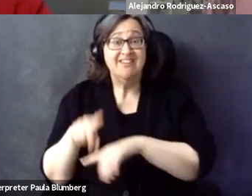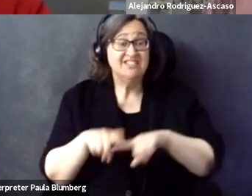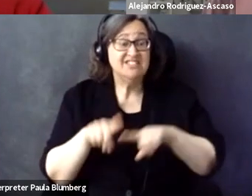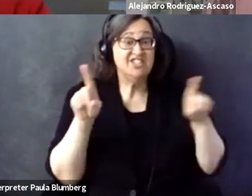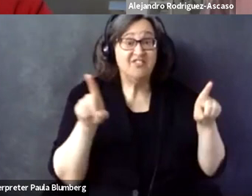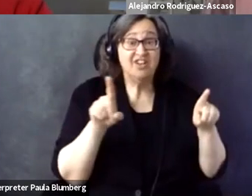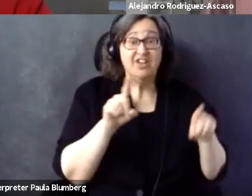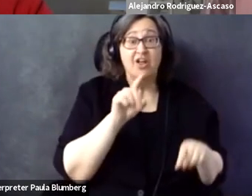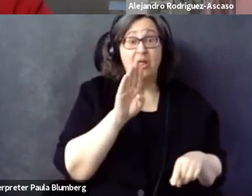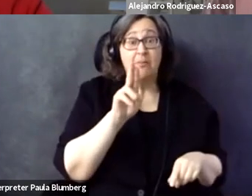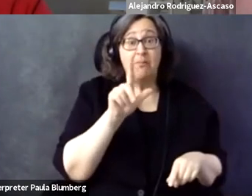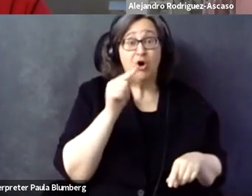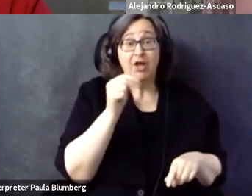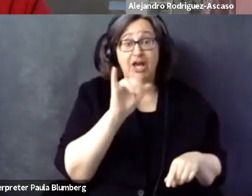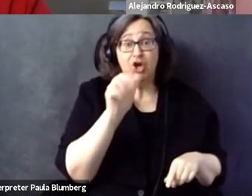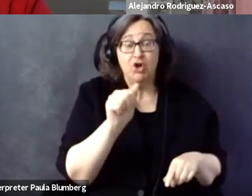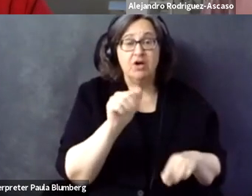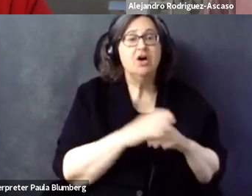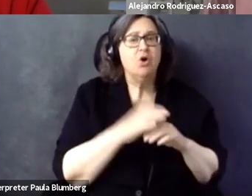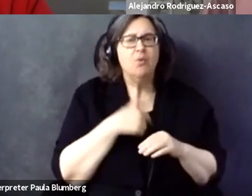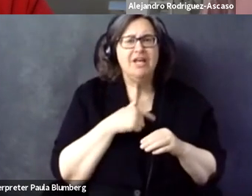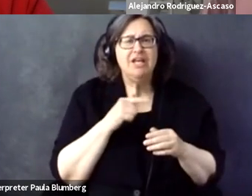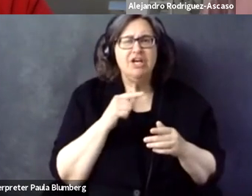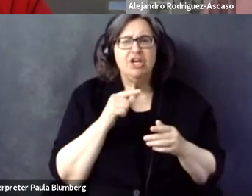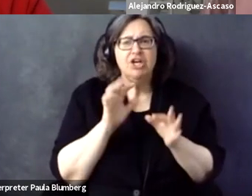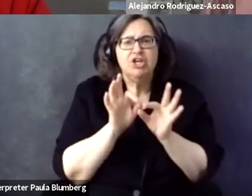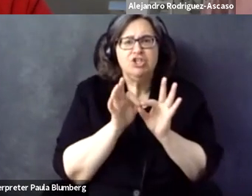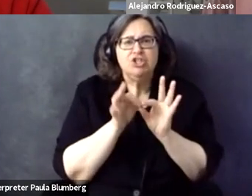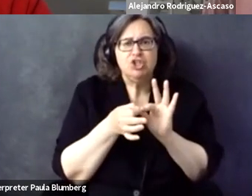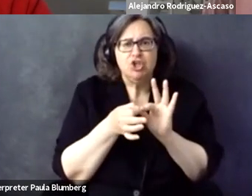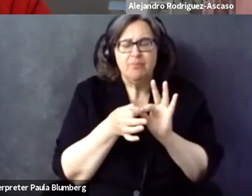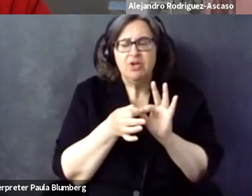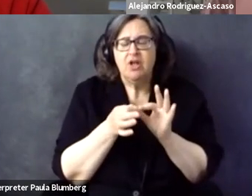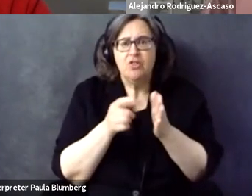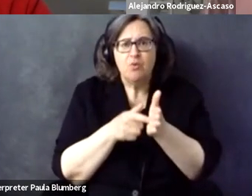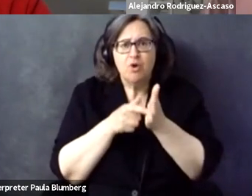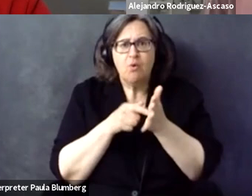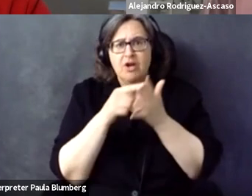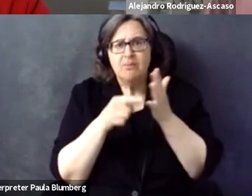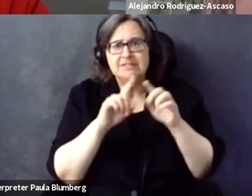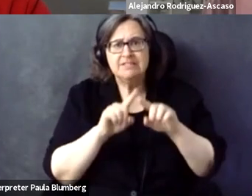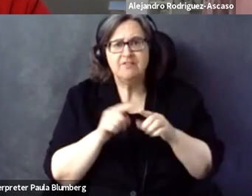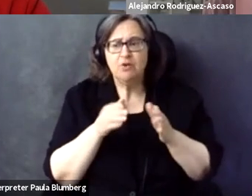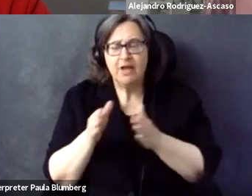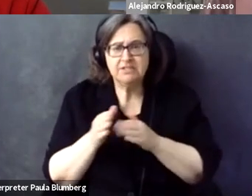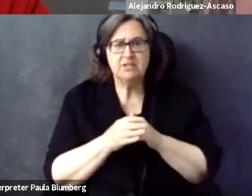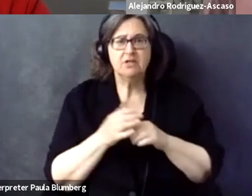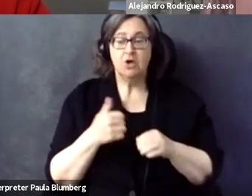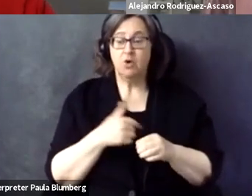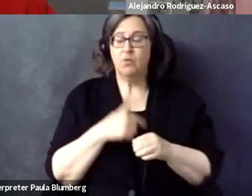100% accessible, if that exists, website in Sweden is not the same as a website in Bulgaria because we interpret what